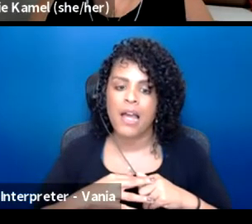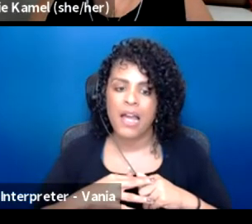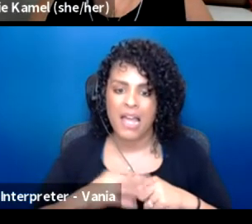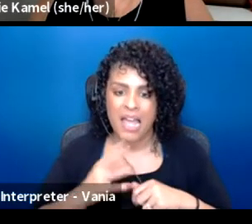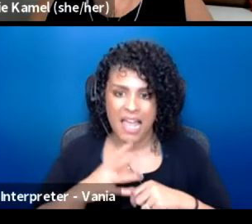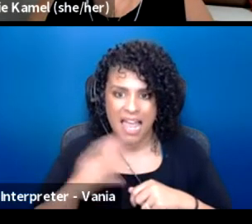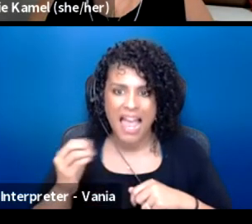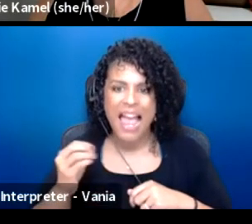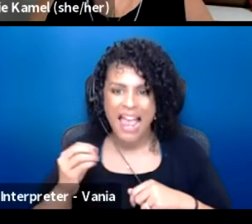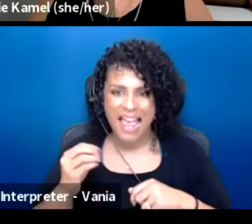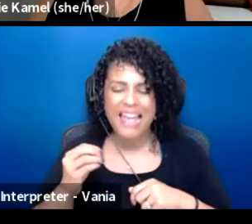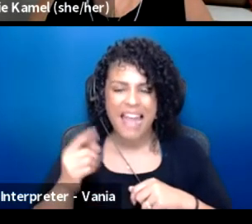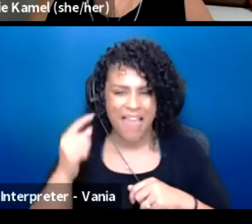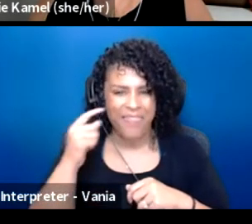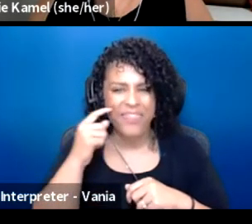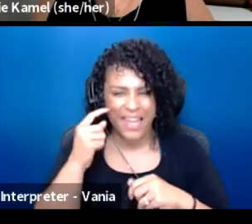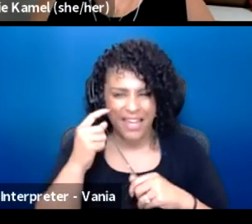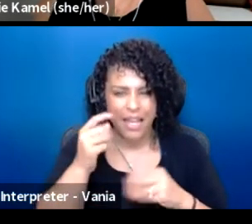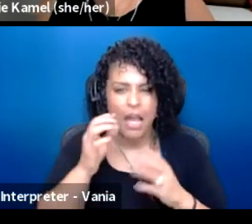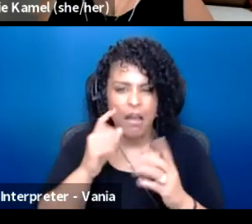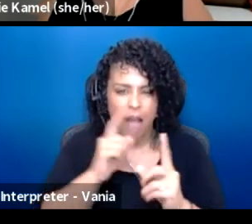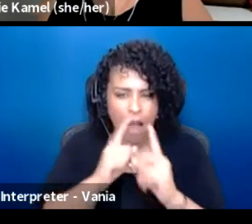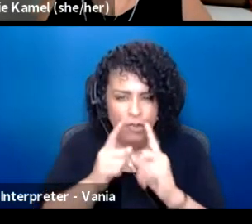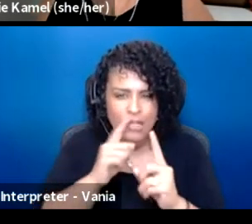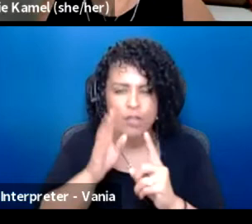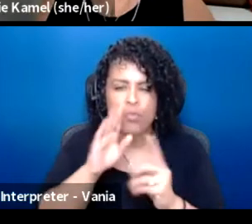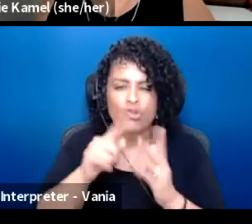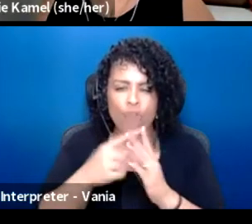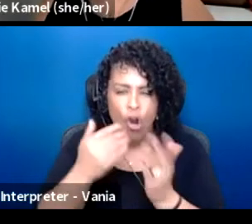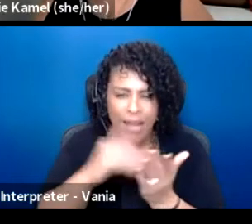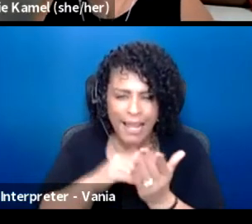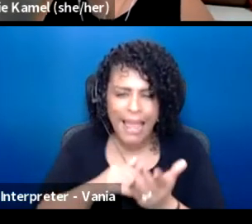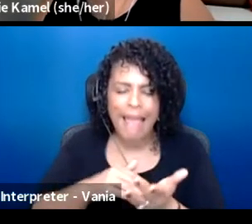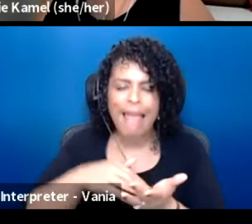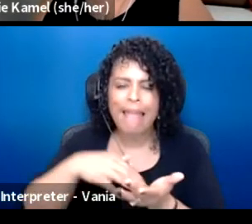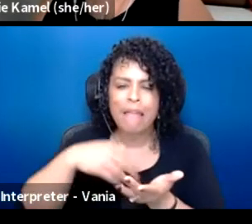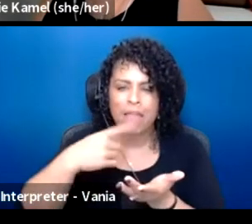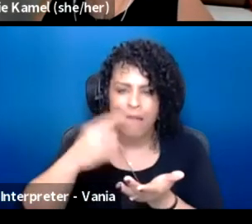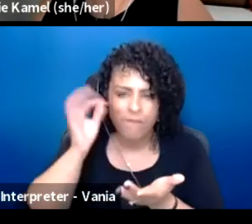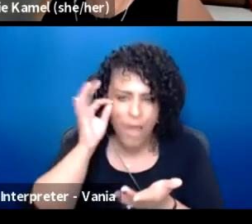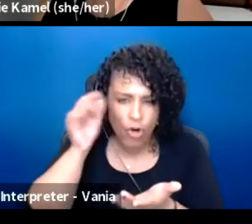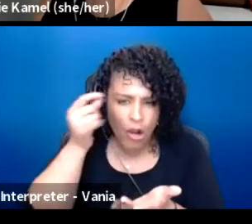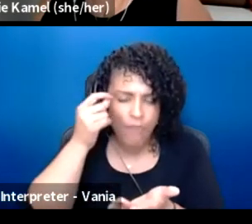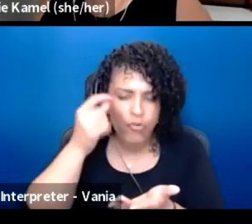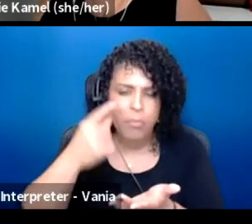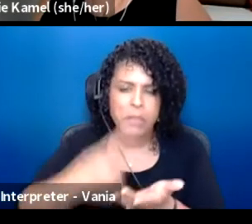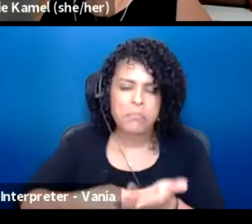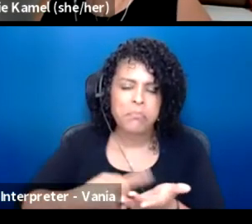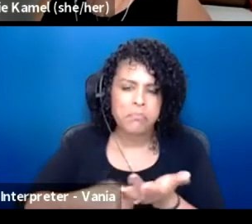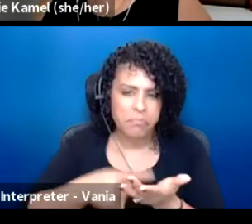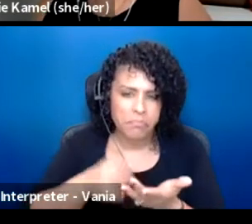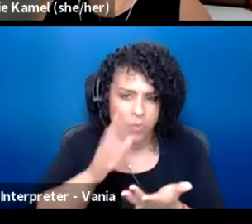And then resources will start to, conversations to start again. The federal government and resources and start to pour in. And here's where this thing could really flip,